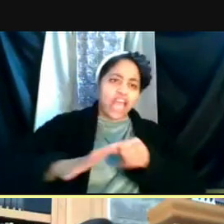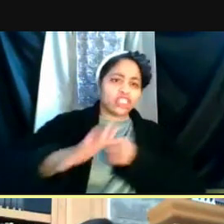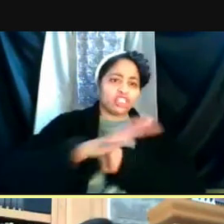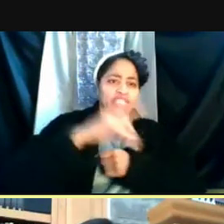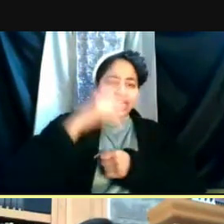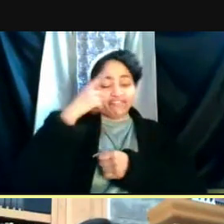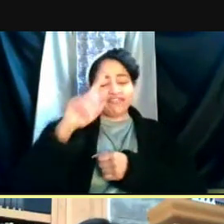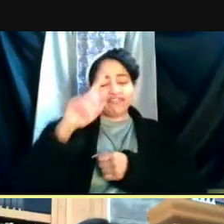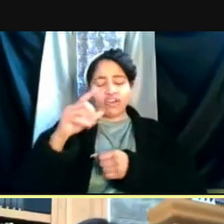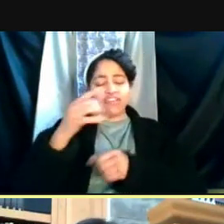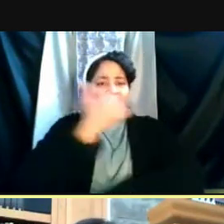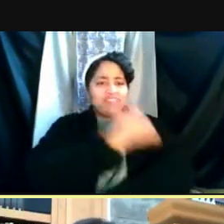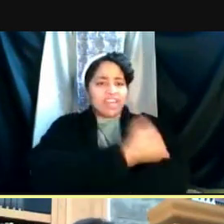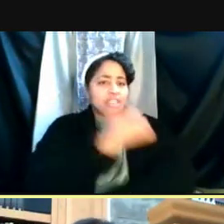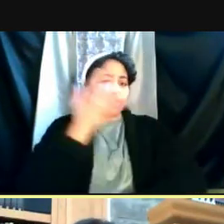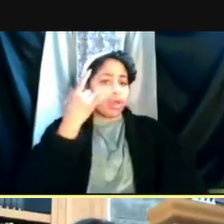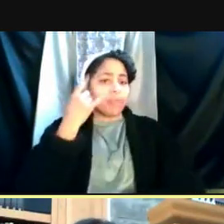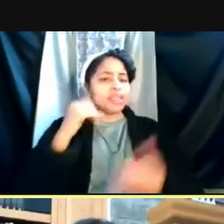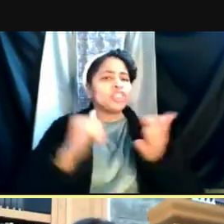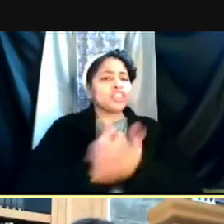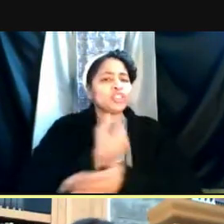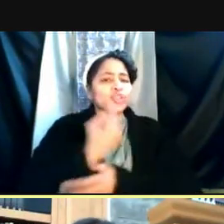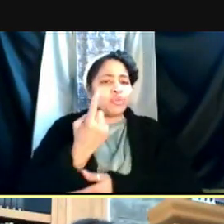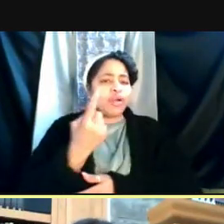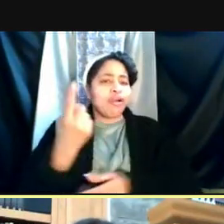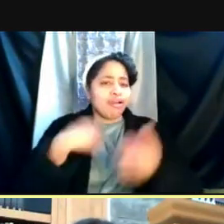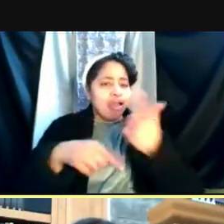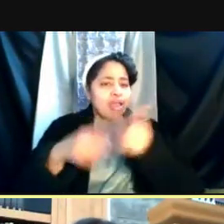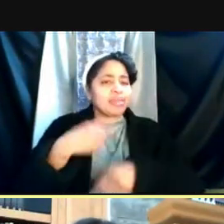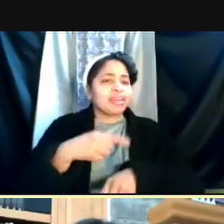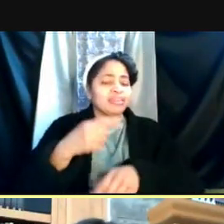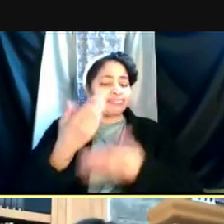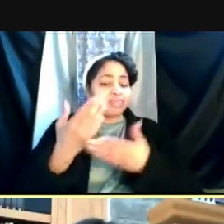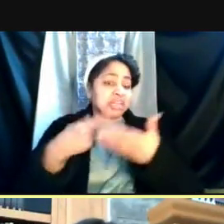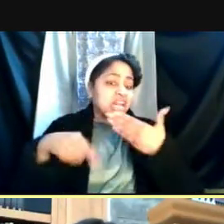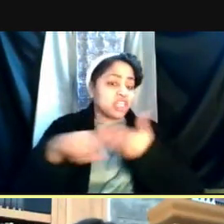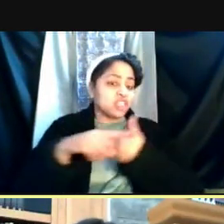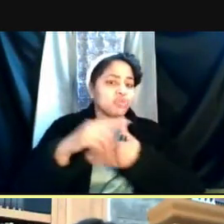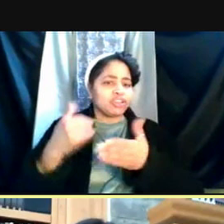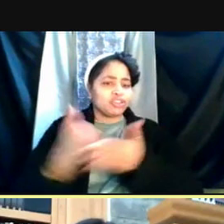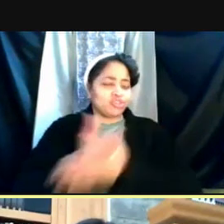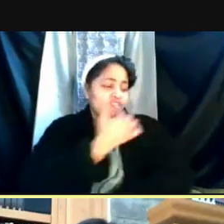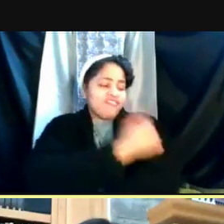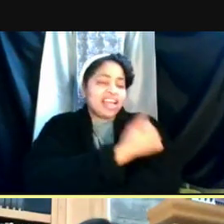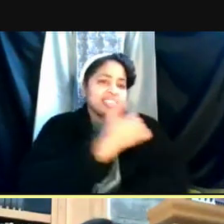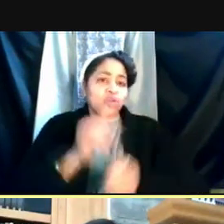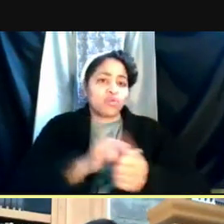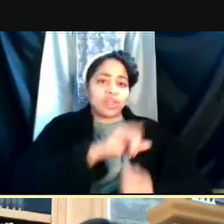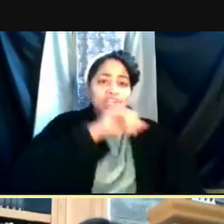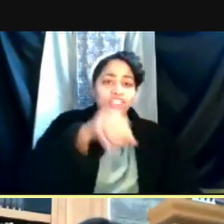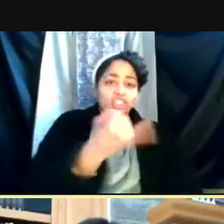especially because a new vaccine is gonna be coming on board likely next week. The J&J, I think it's expected